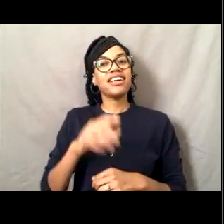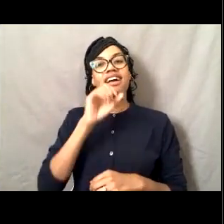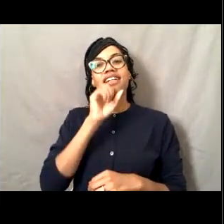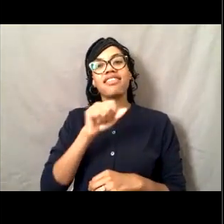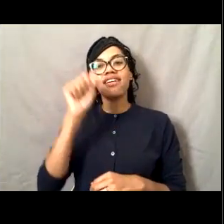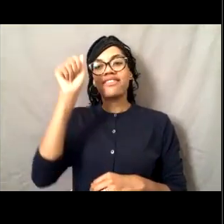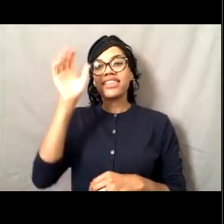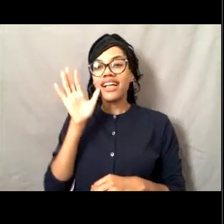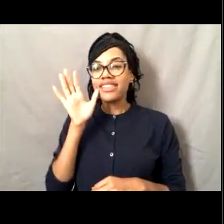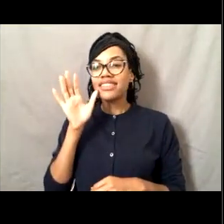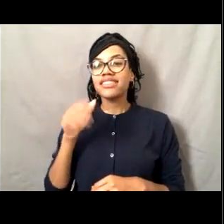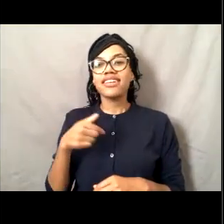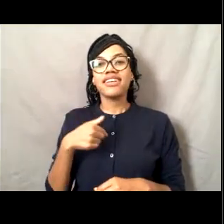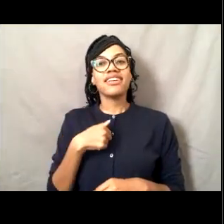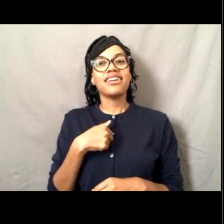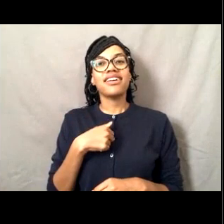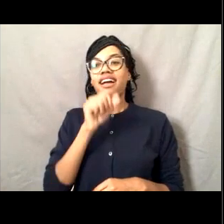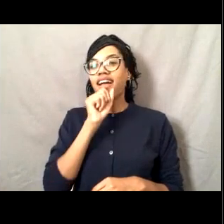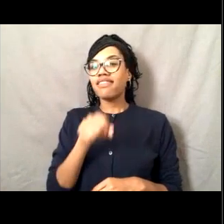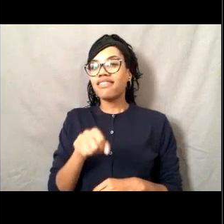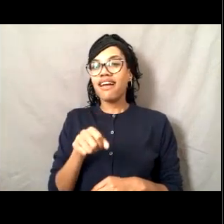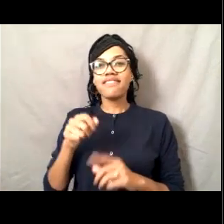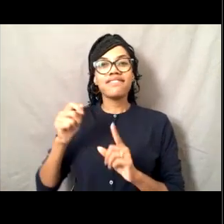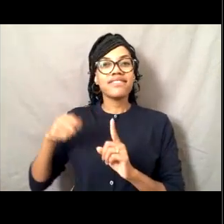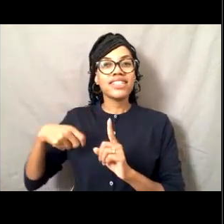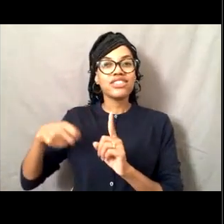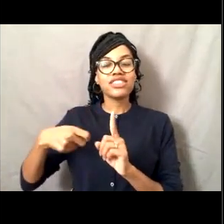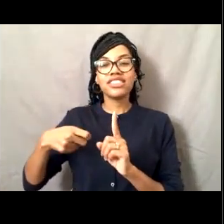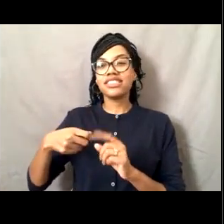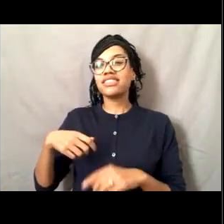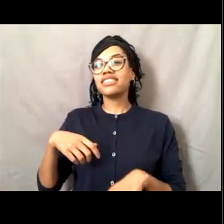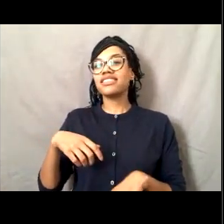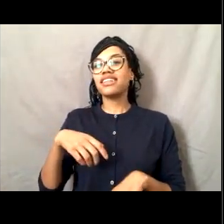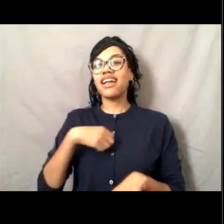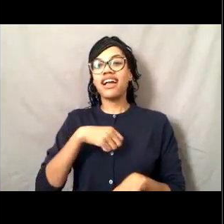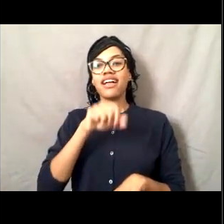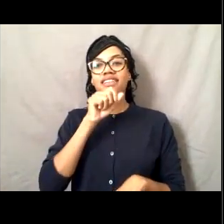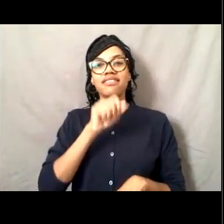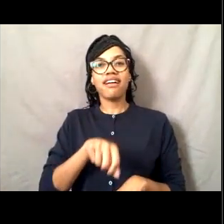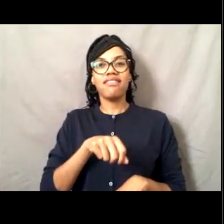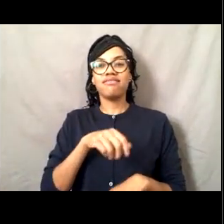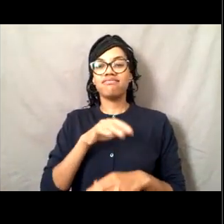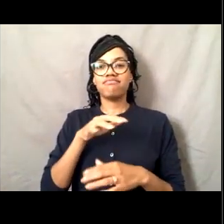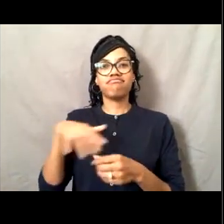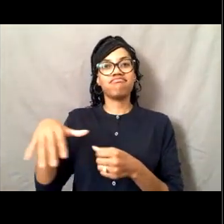I love fishing. And I was really happy to go back to that ship.